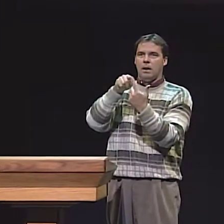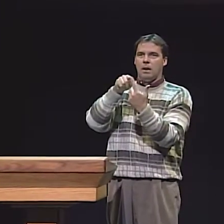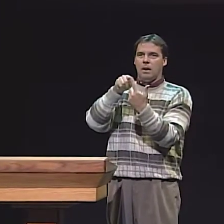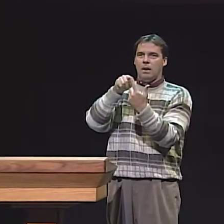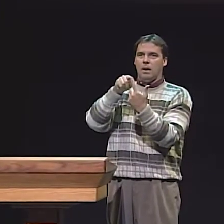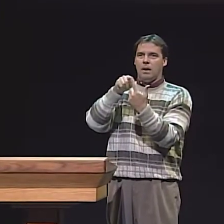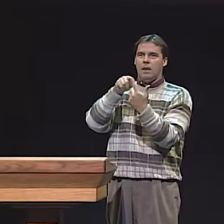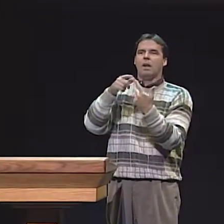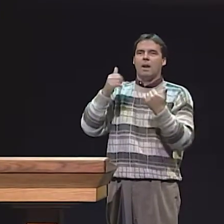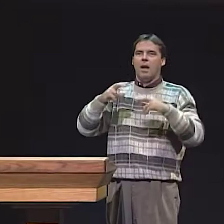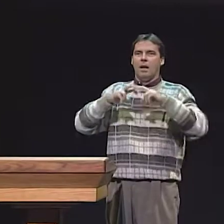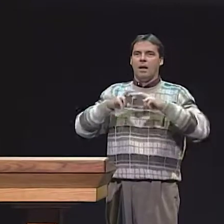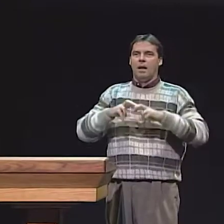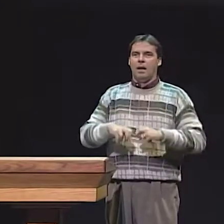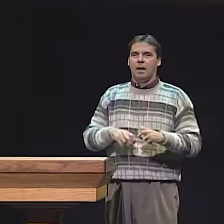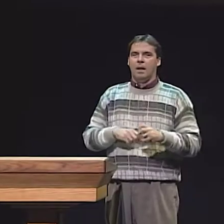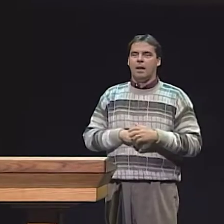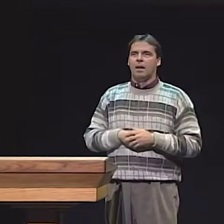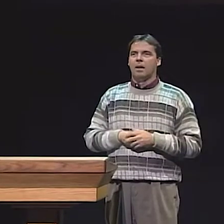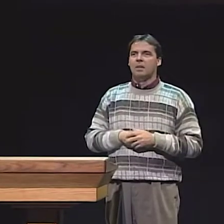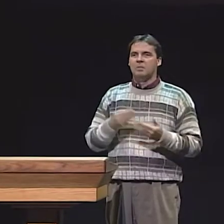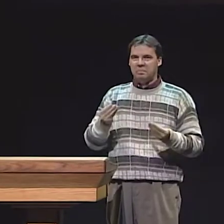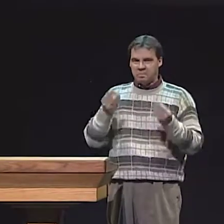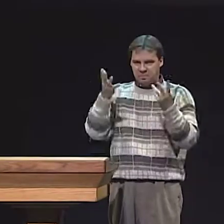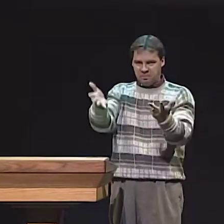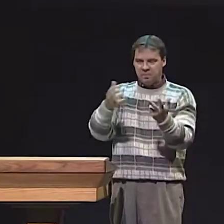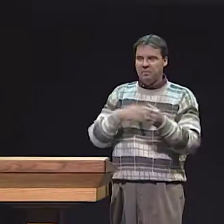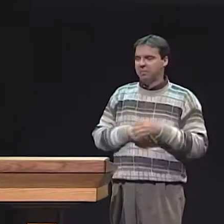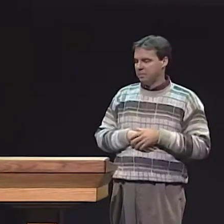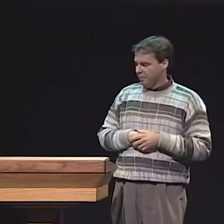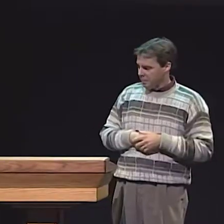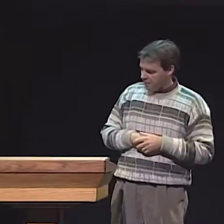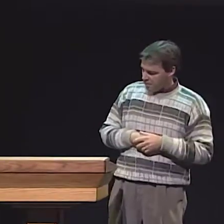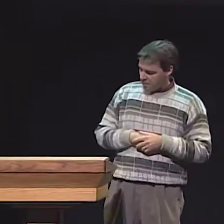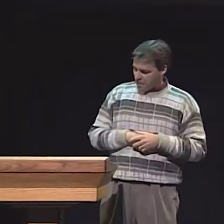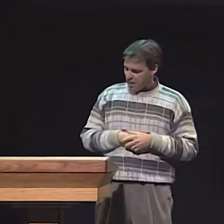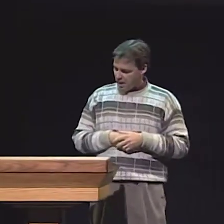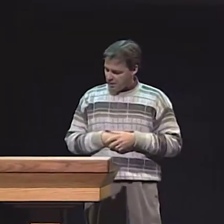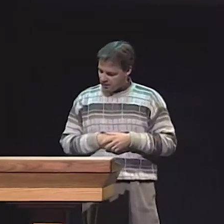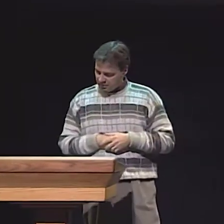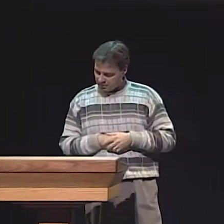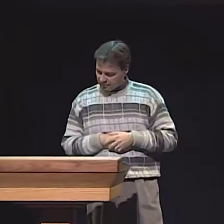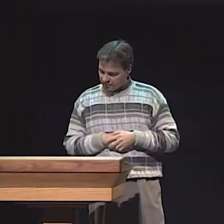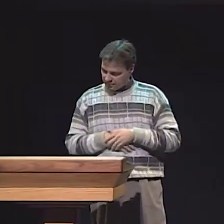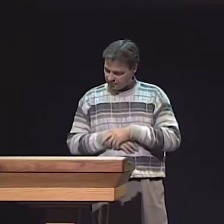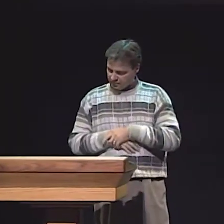WE DIDN'T GET TO FINISH THE STUDY, BUT WE DID GET DATA FROM THE SECOND YEAR THAT WE'RE ABLE TO ANALYZE AND--